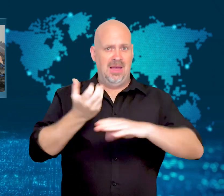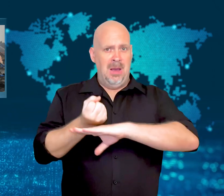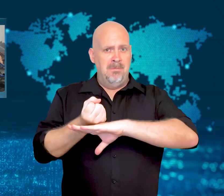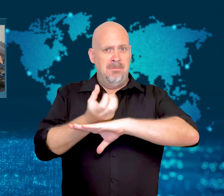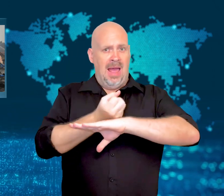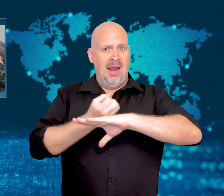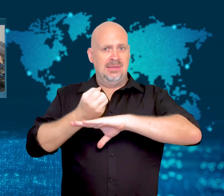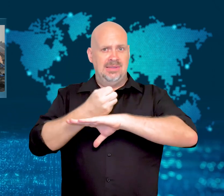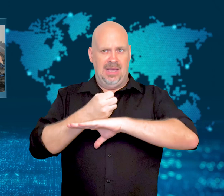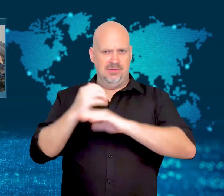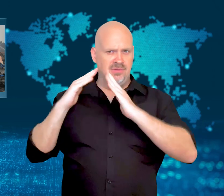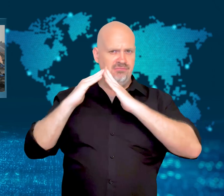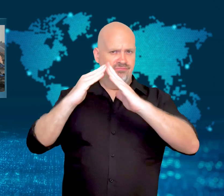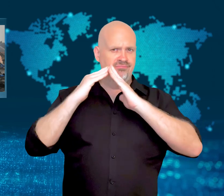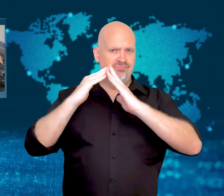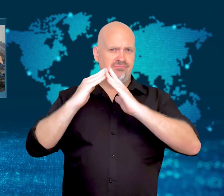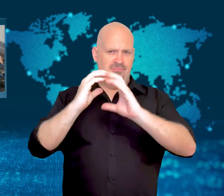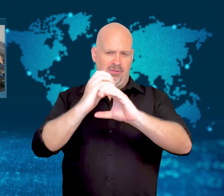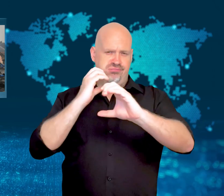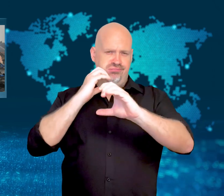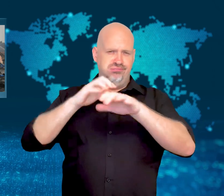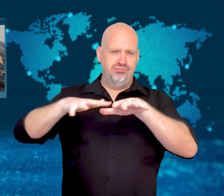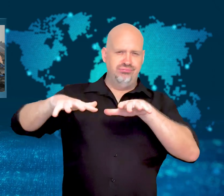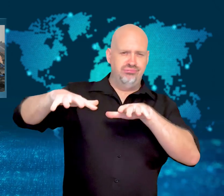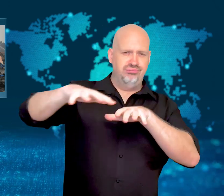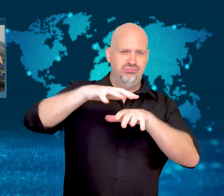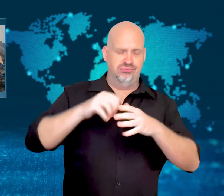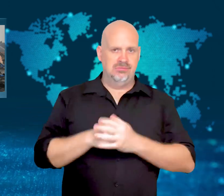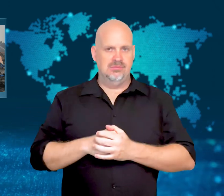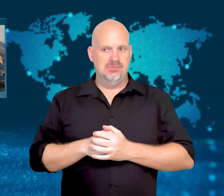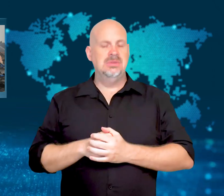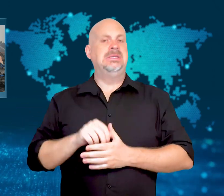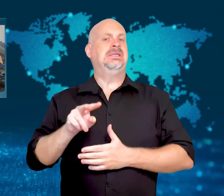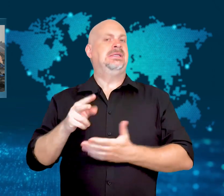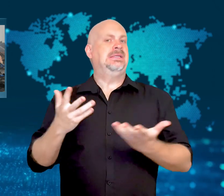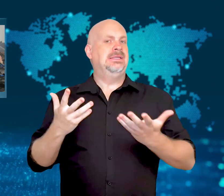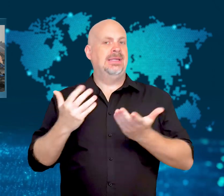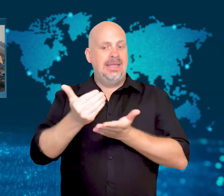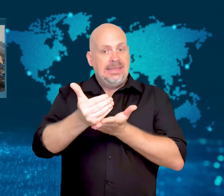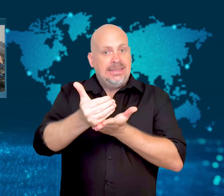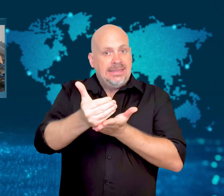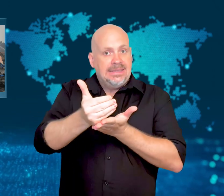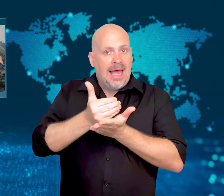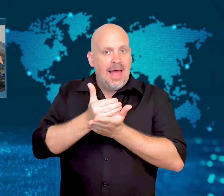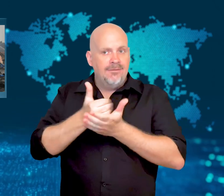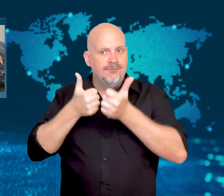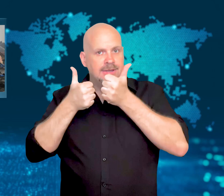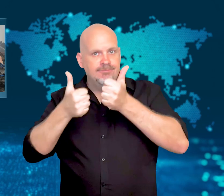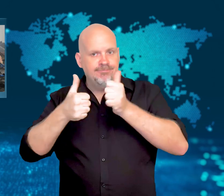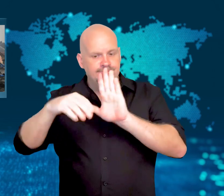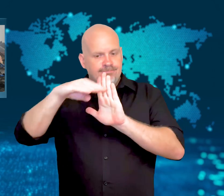raised concerns about the country's safety regulations.